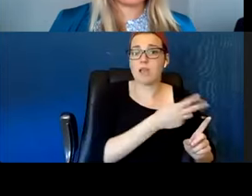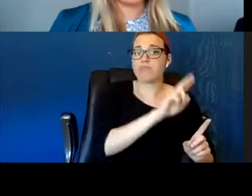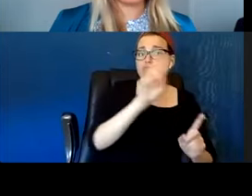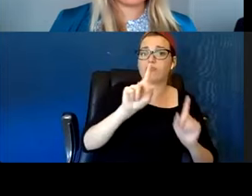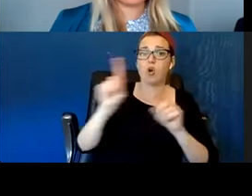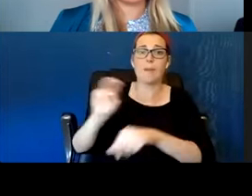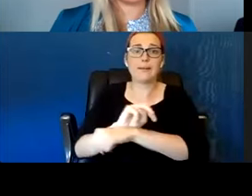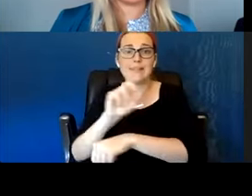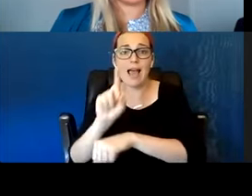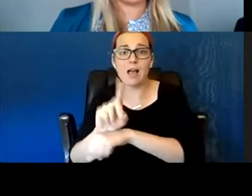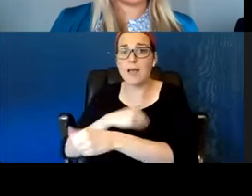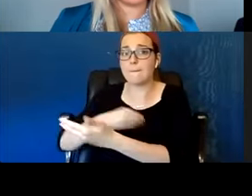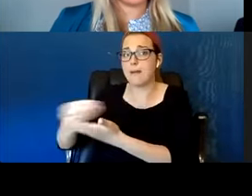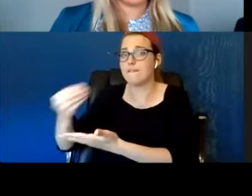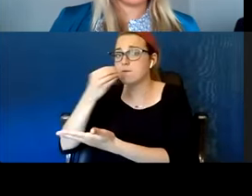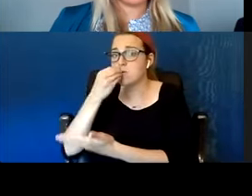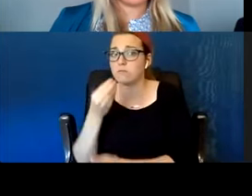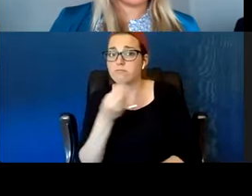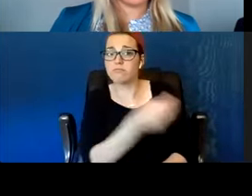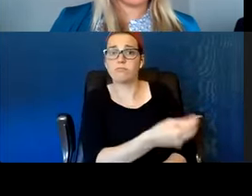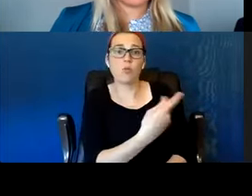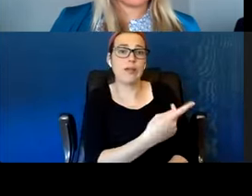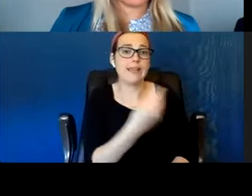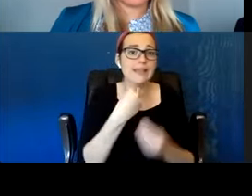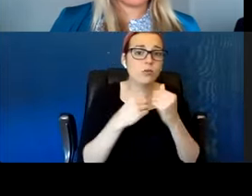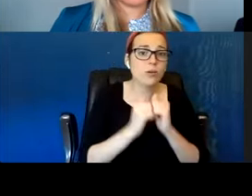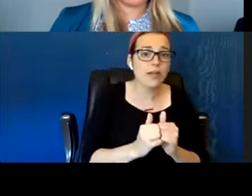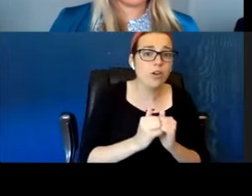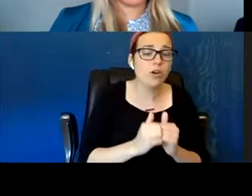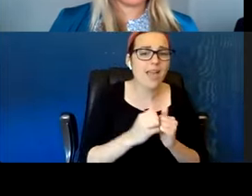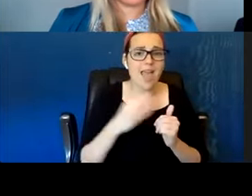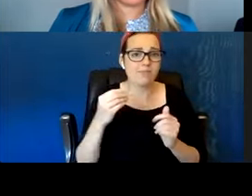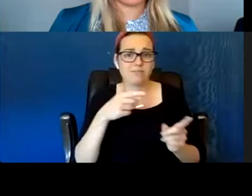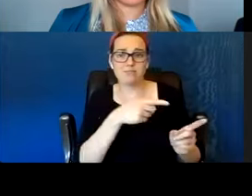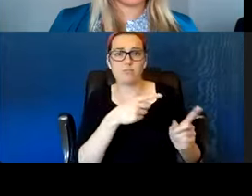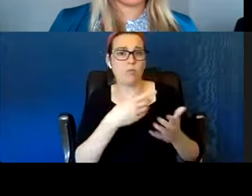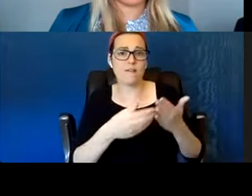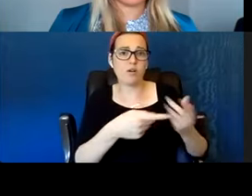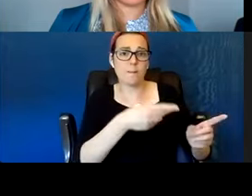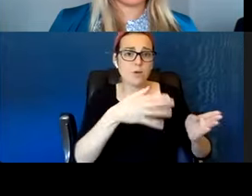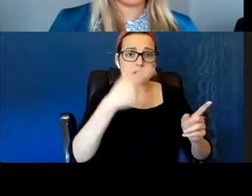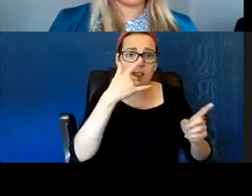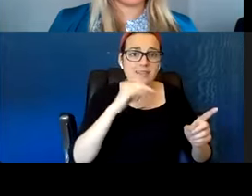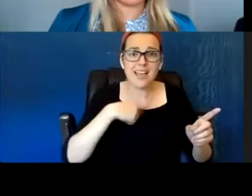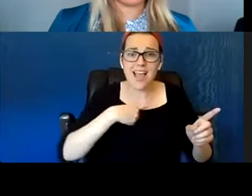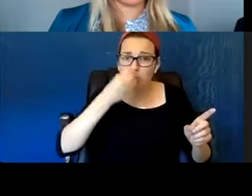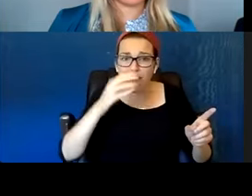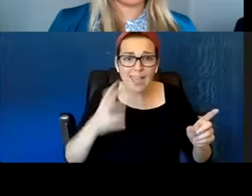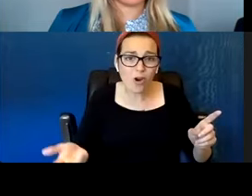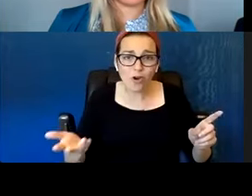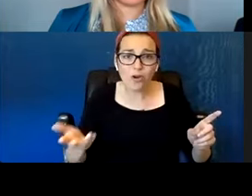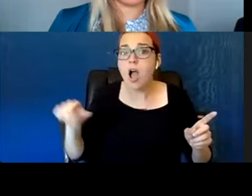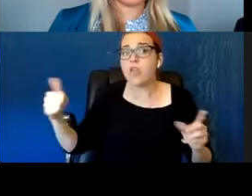I don't care whatever my attention, you are my focus, I'm here with you. And I think that you have to be able to do that.